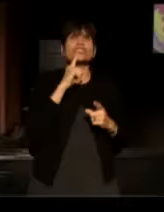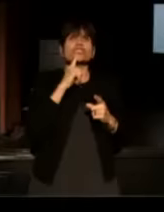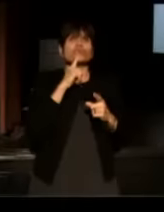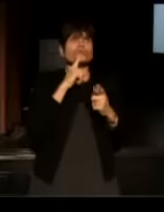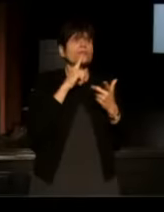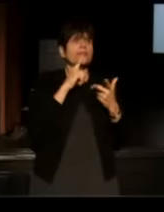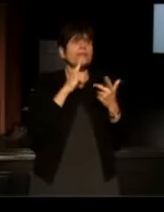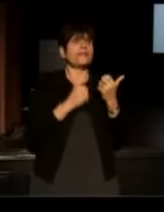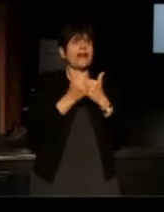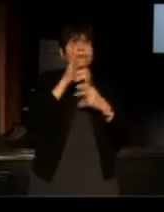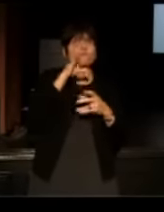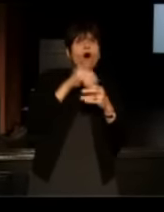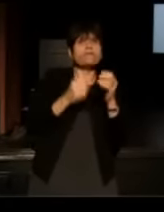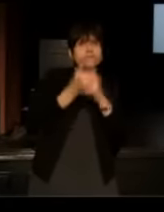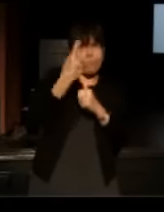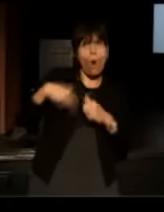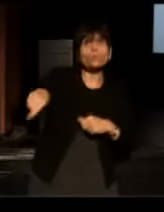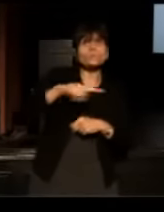It's more than anything